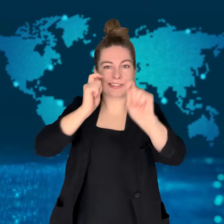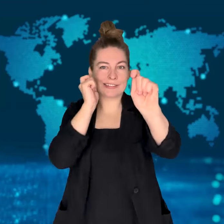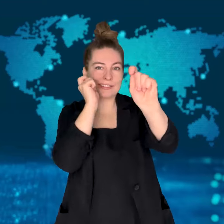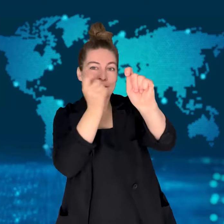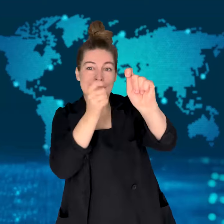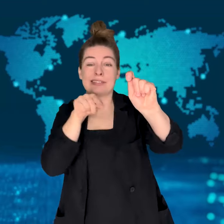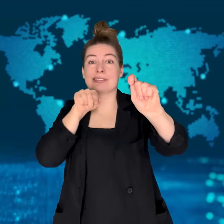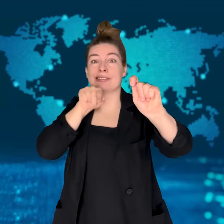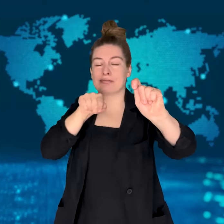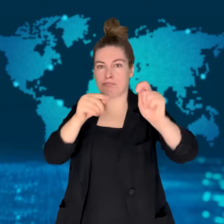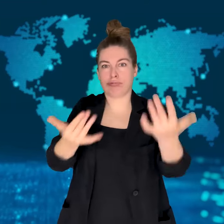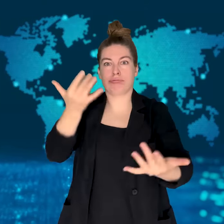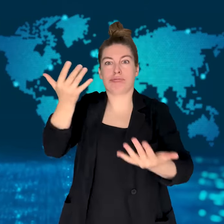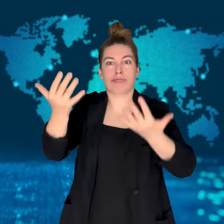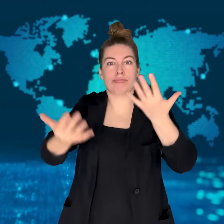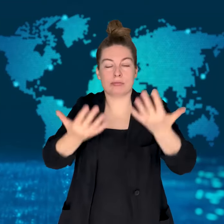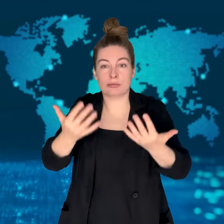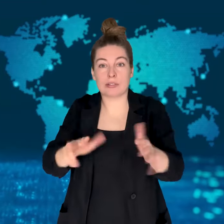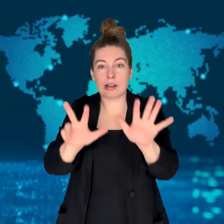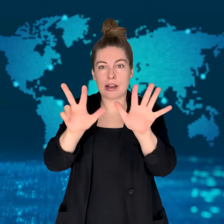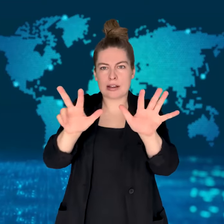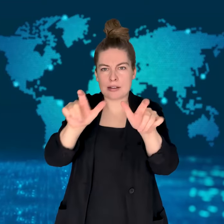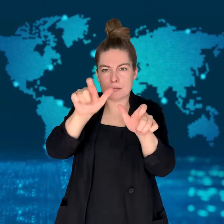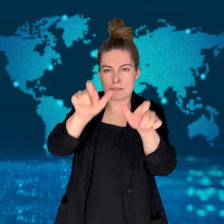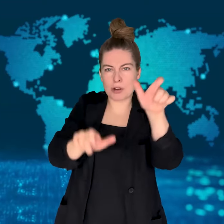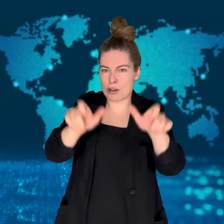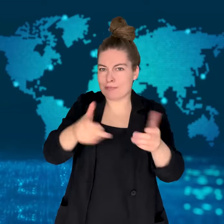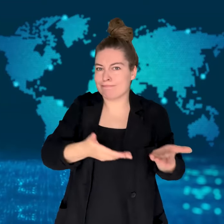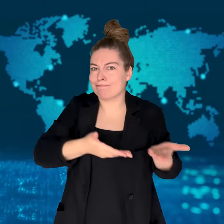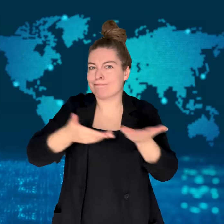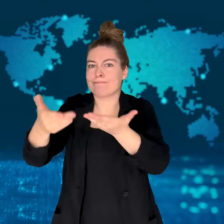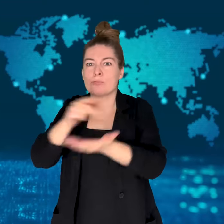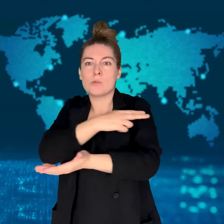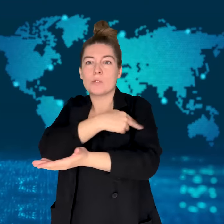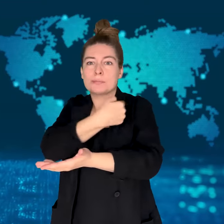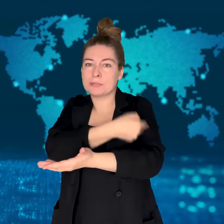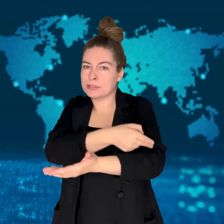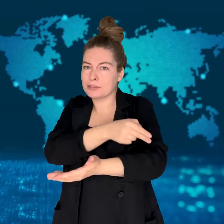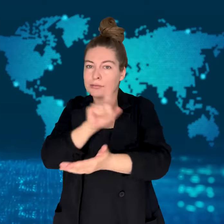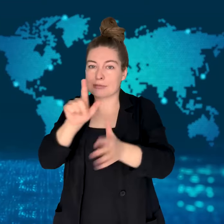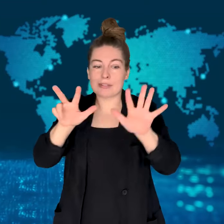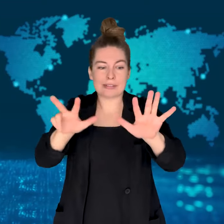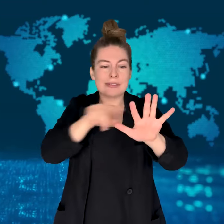during repair and renovation work at the club.